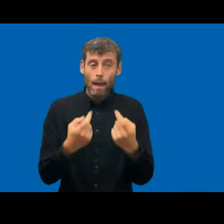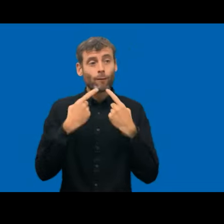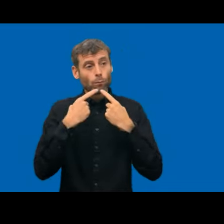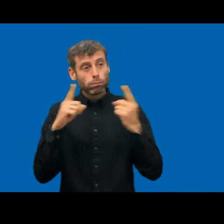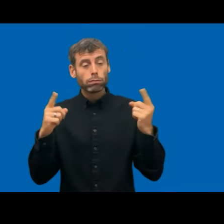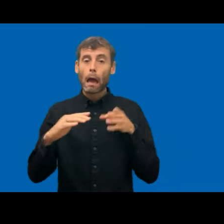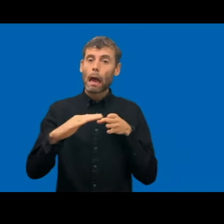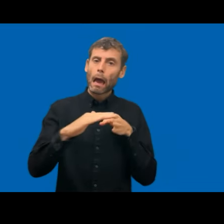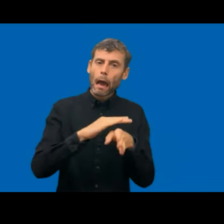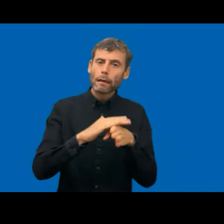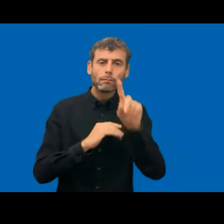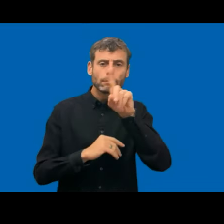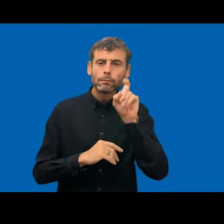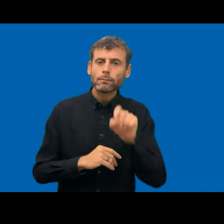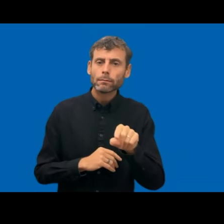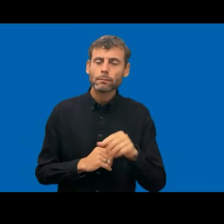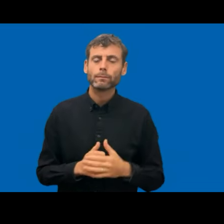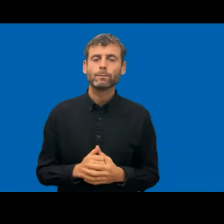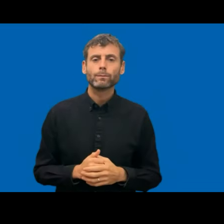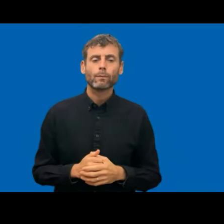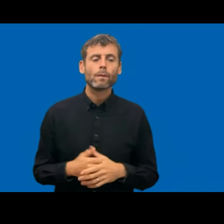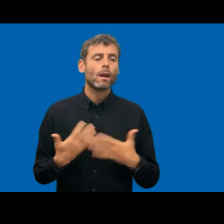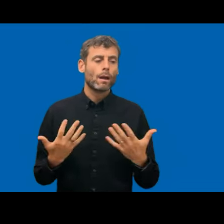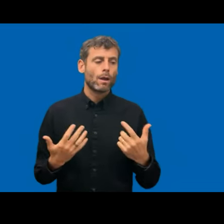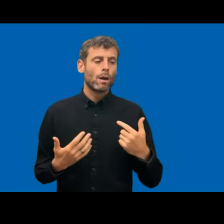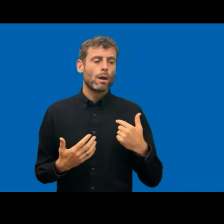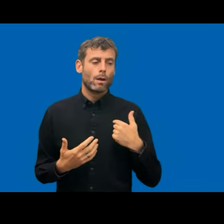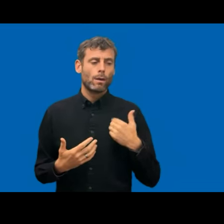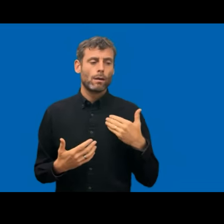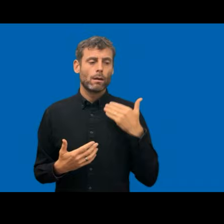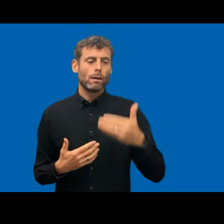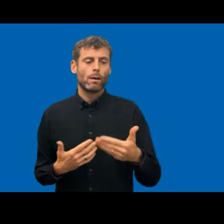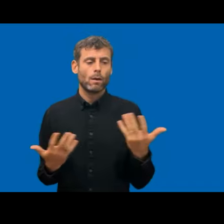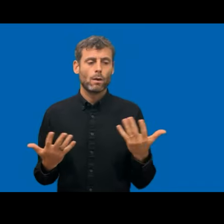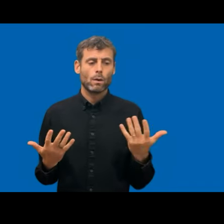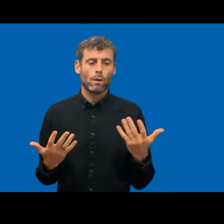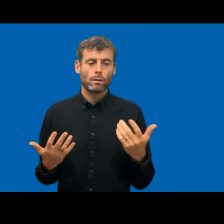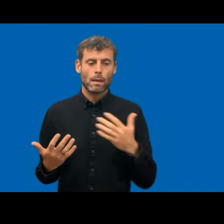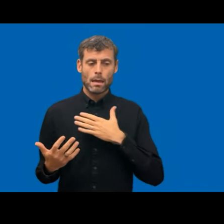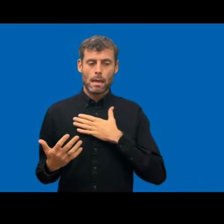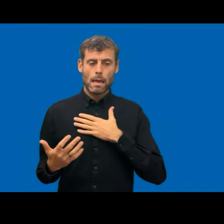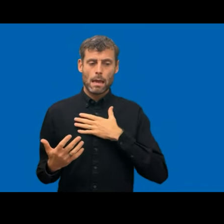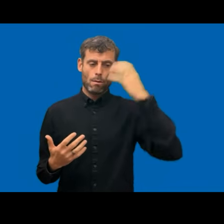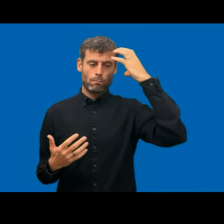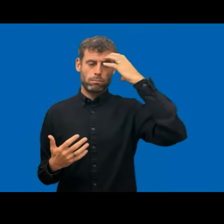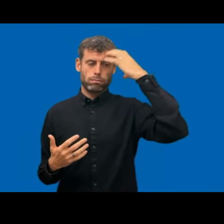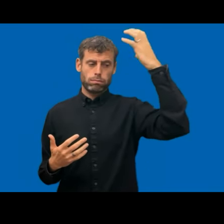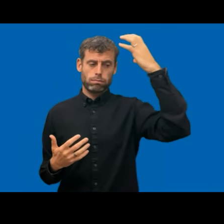wanted to point out, we just did an agreement in our federal system, just to look for 20